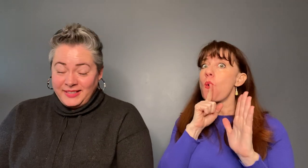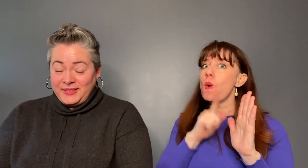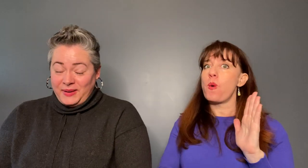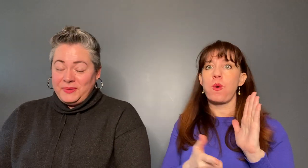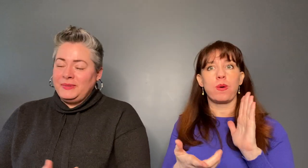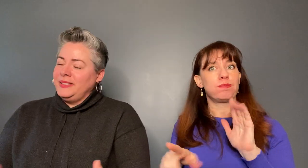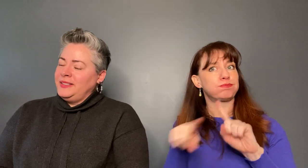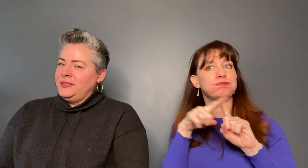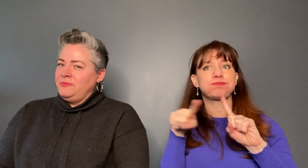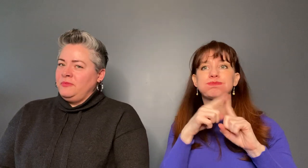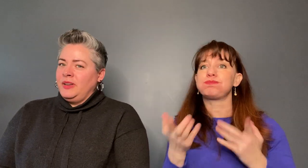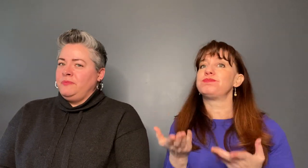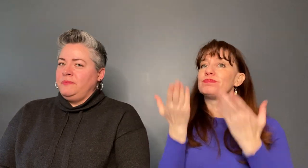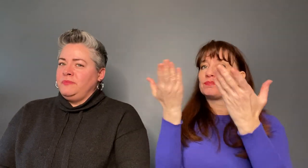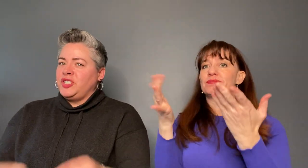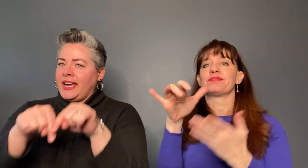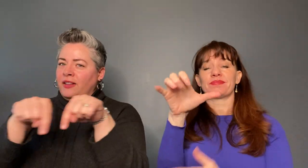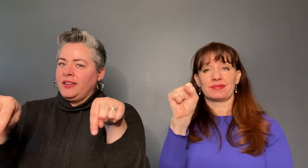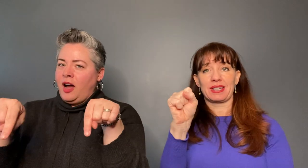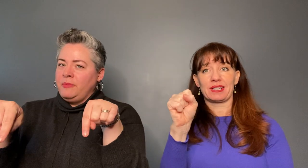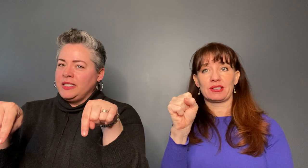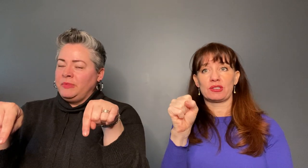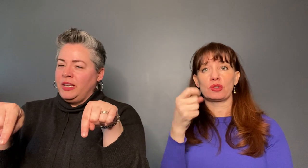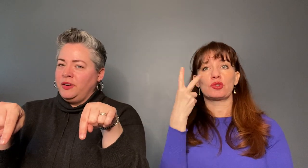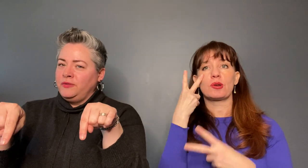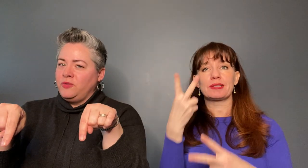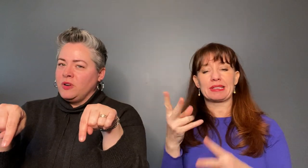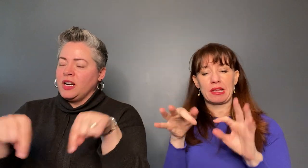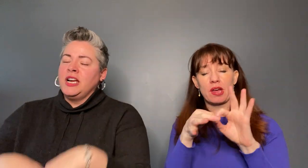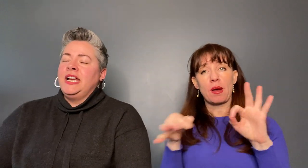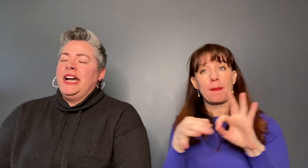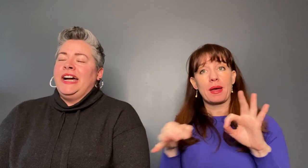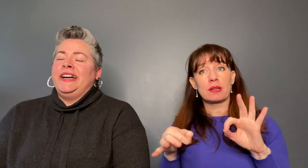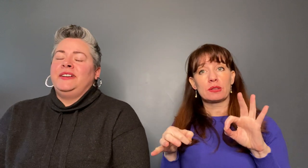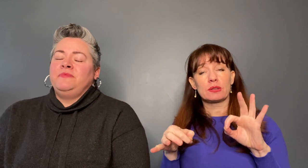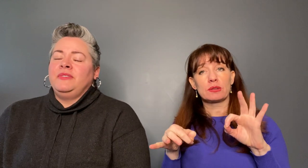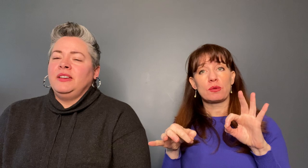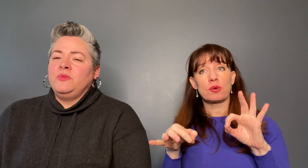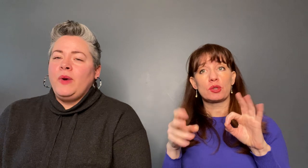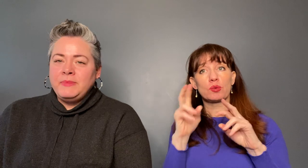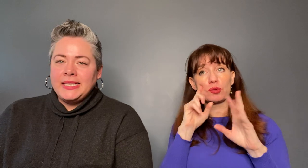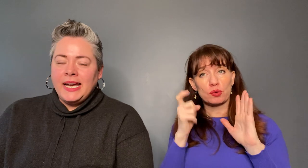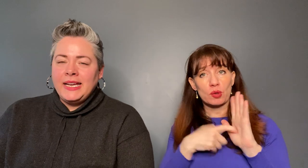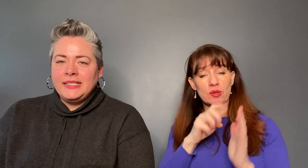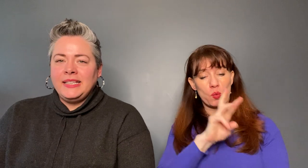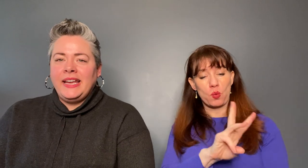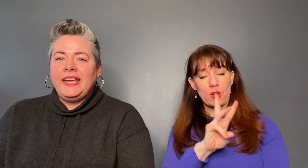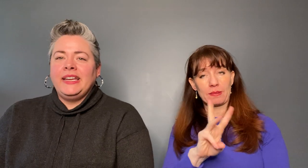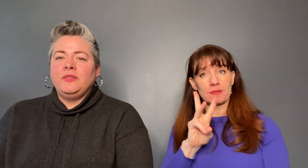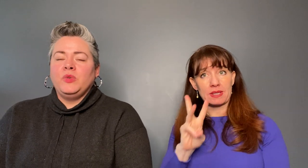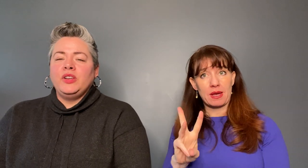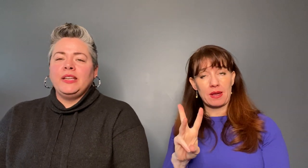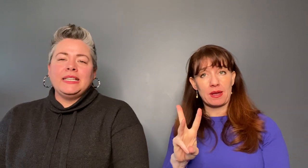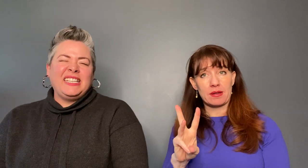so check out the comments below for the website and where you can get tickets